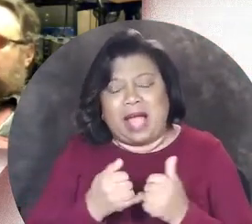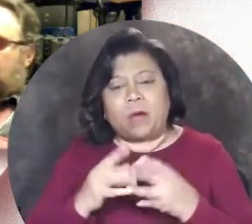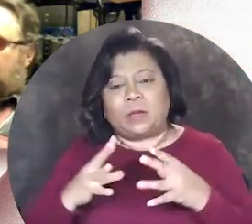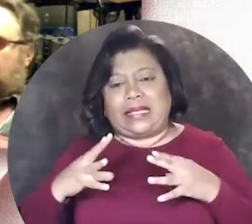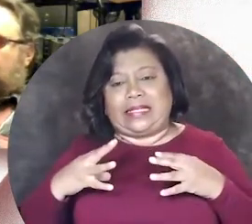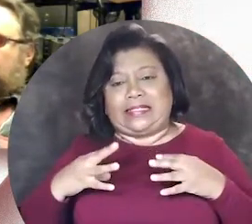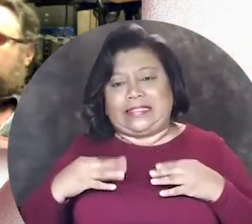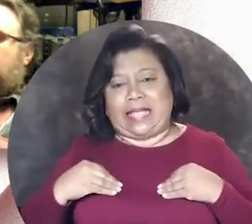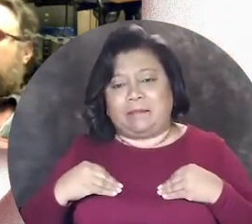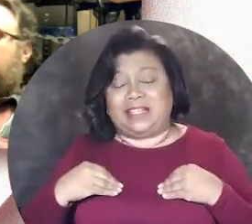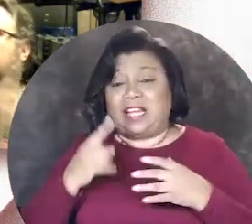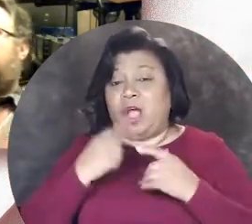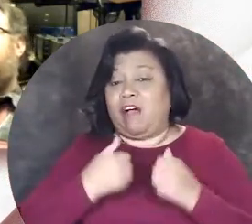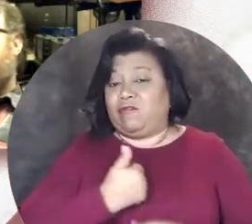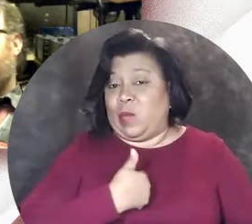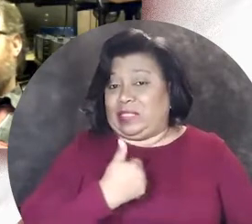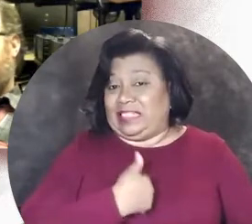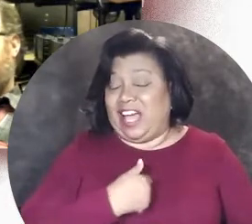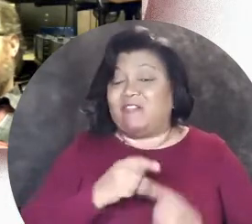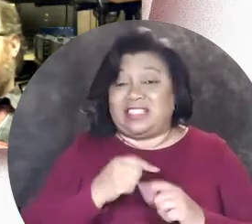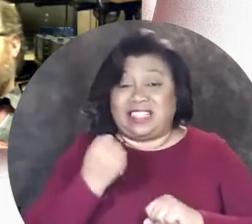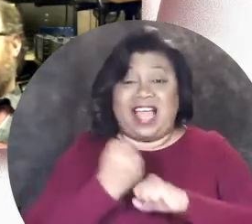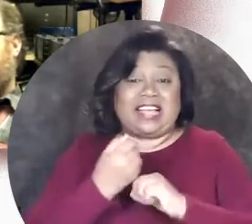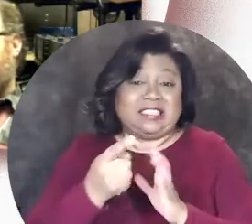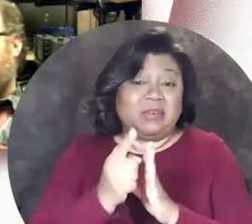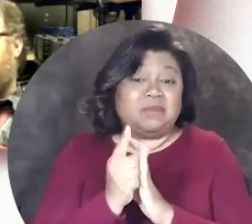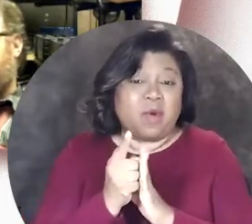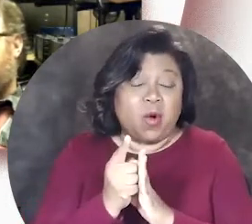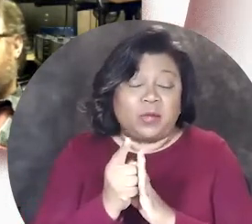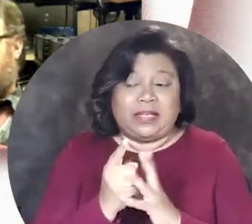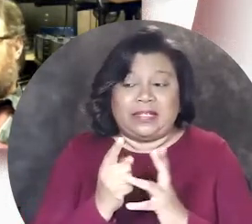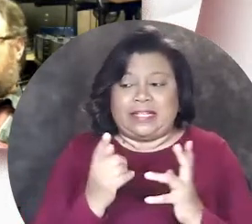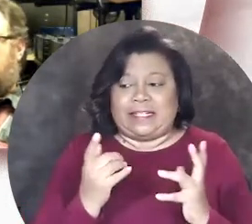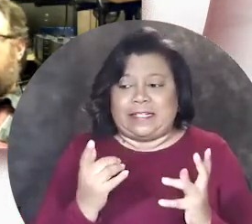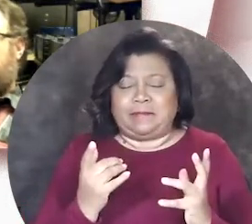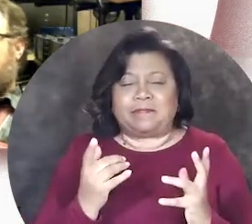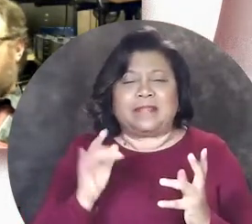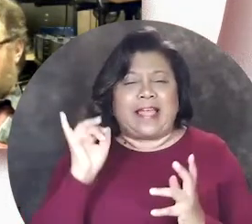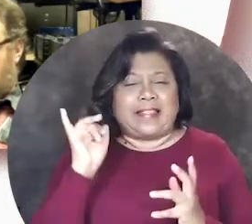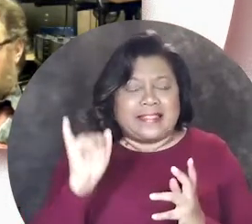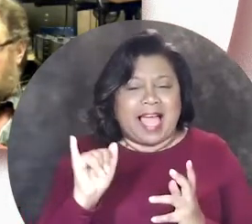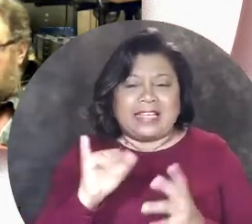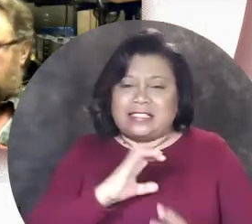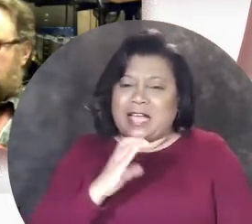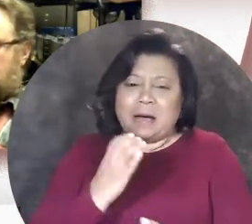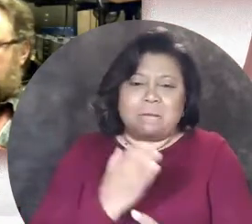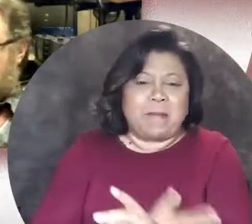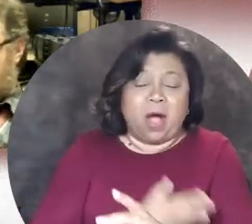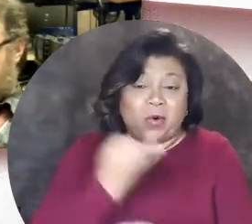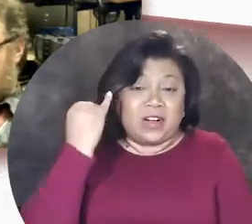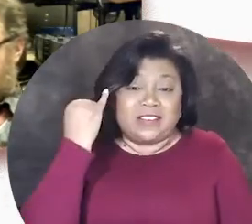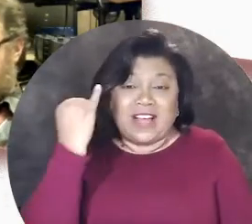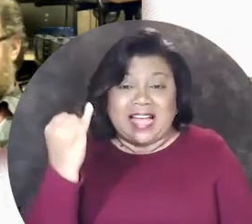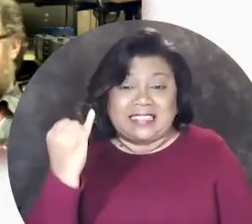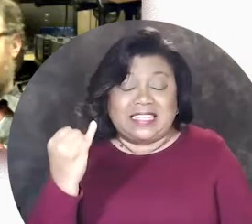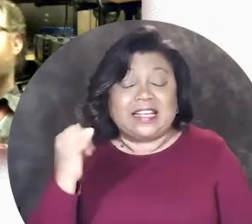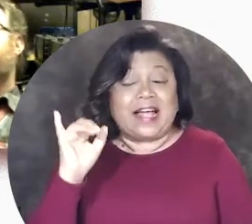that somehow being accepting of oneself is an activist moment, um and that is a powerful idea and that